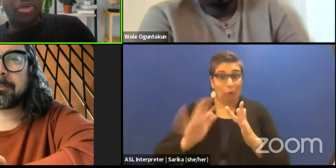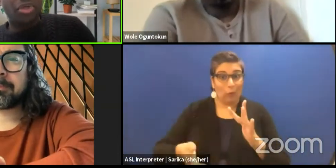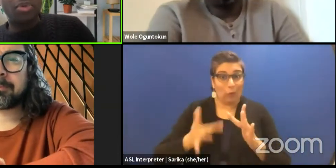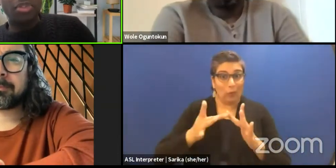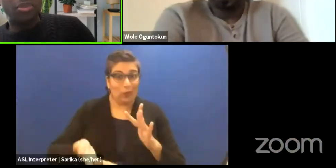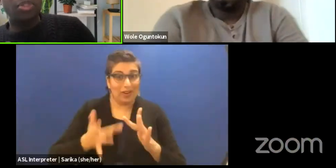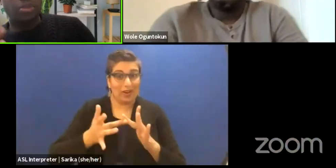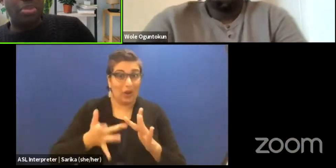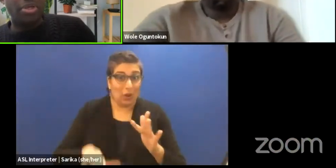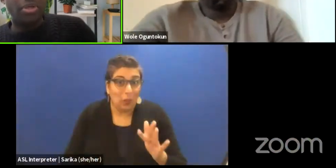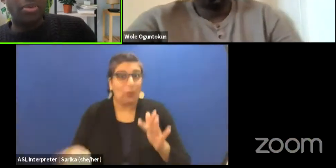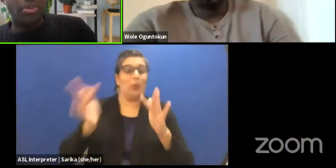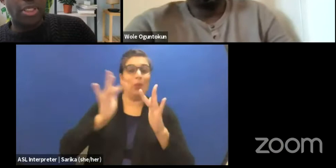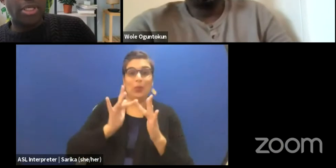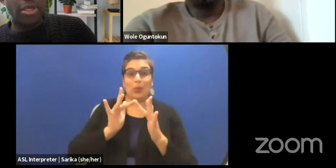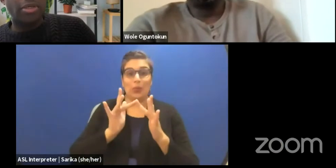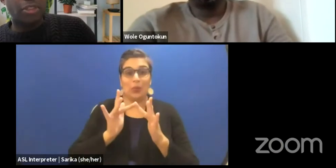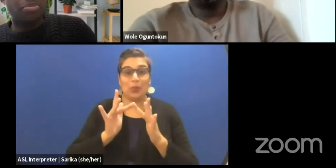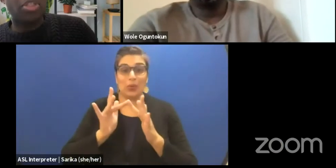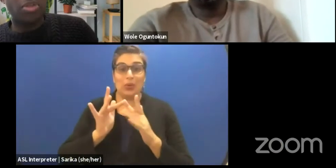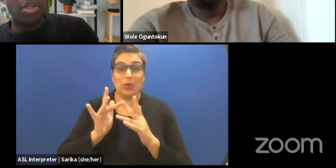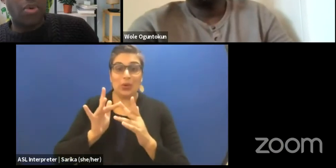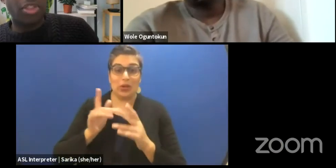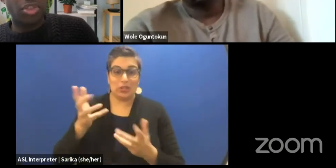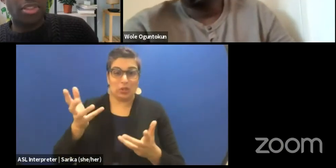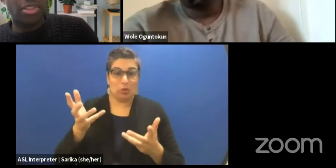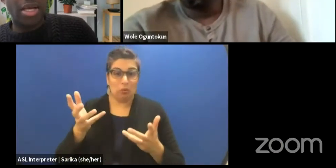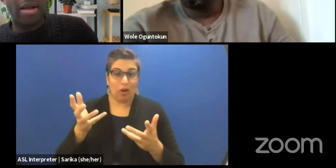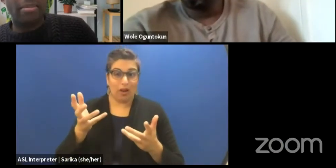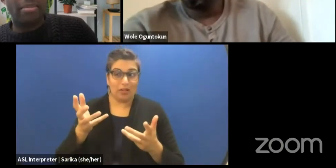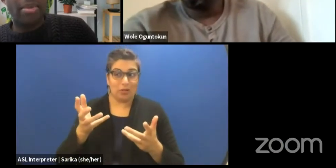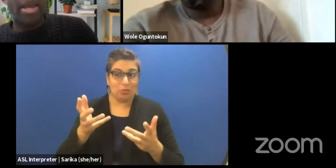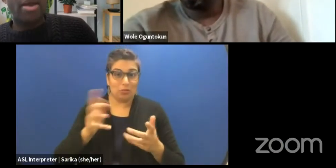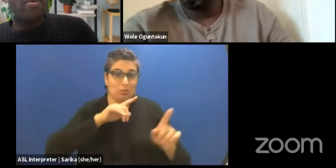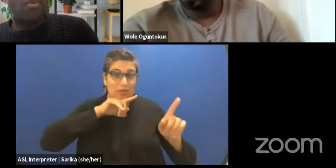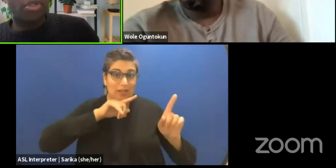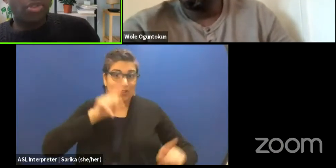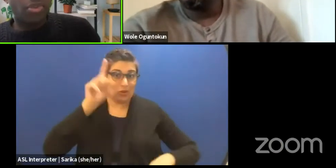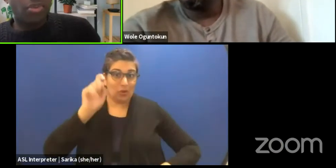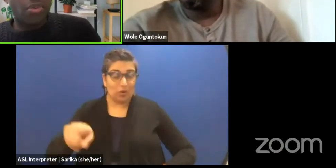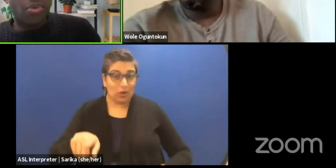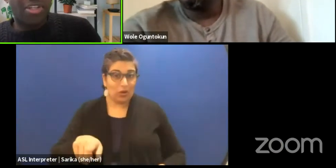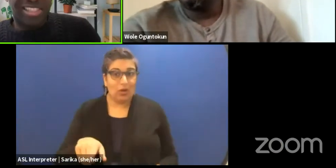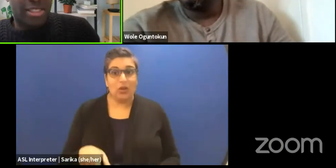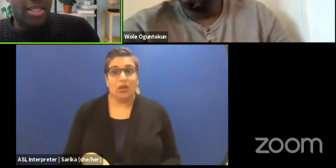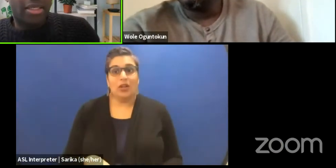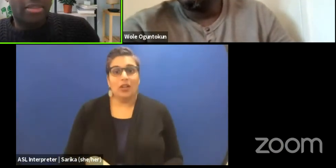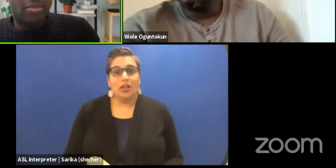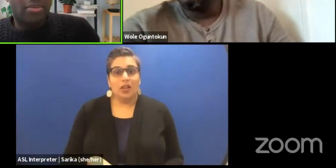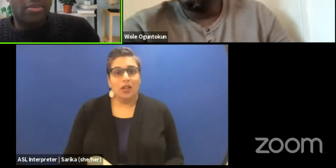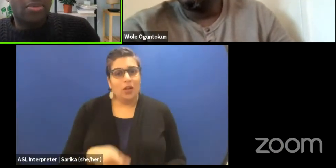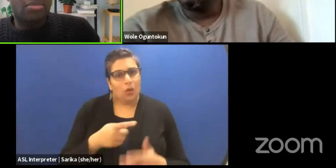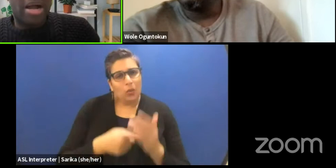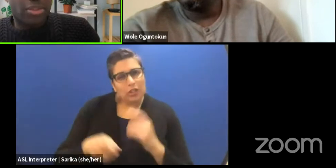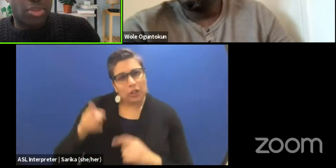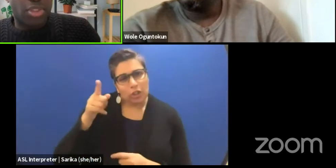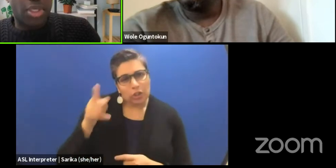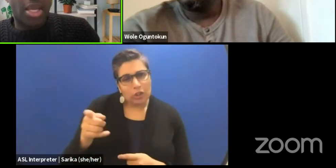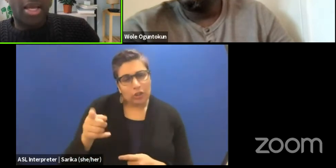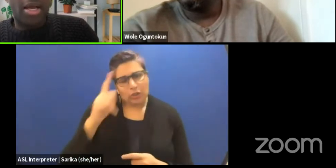do you want to speak to the question, what do you consider dramaturgy?